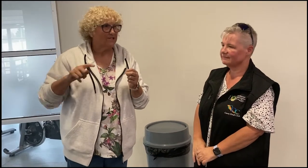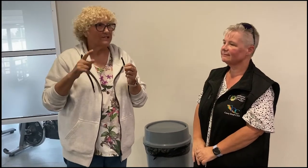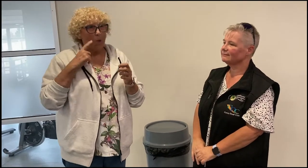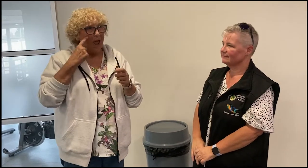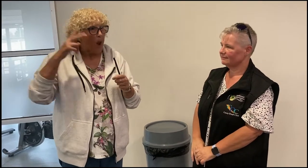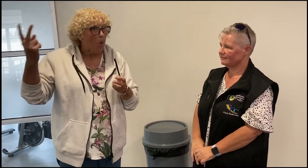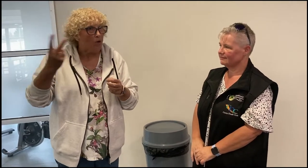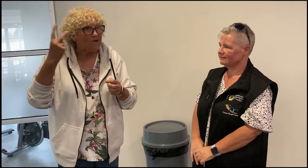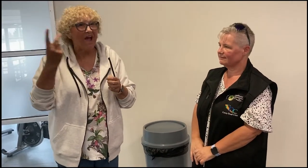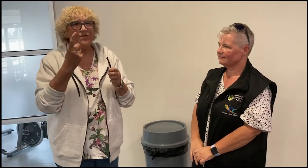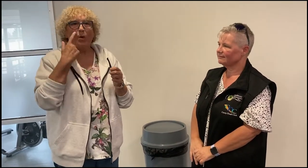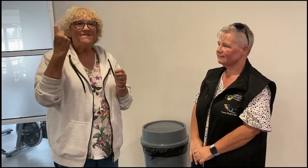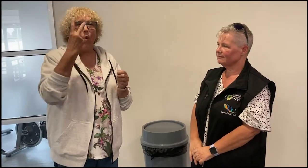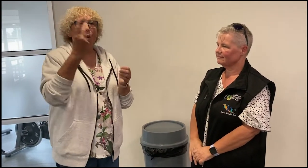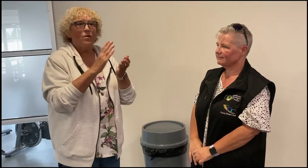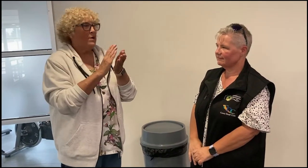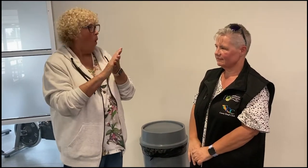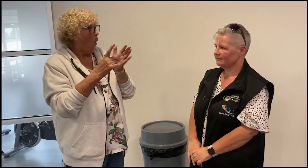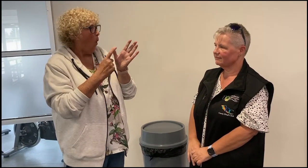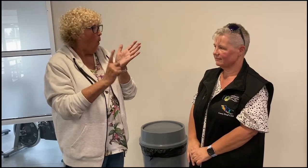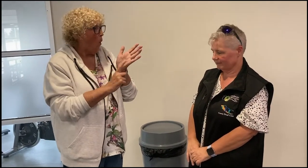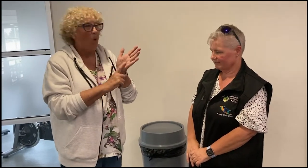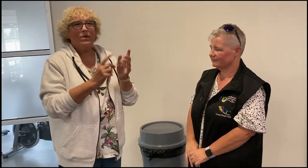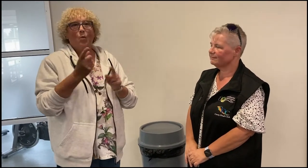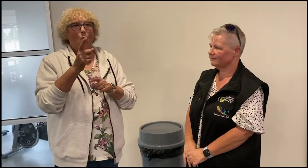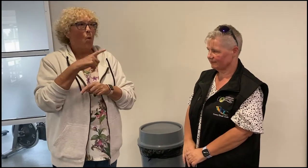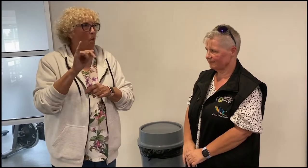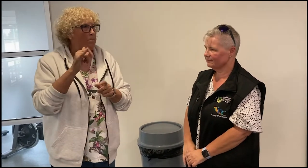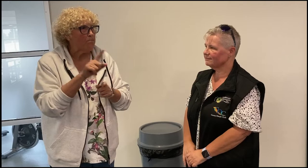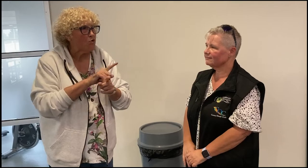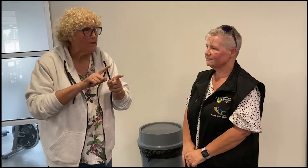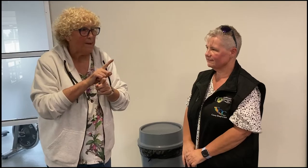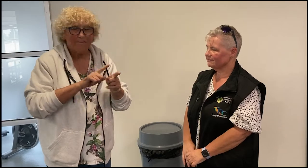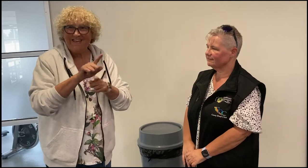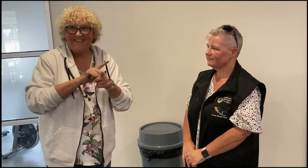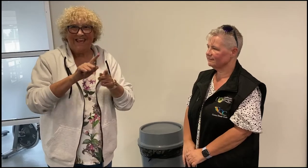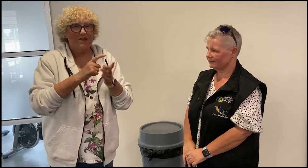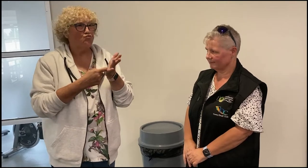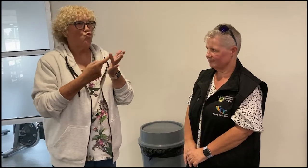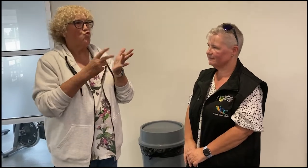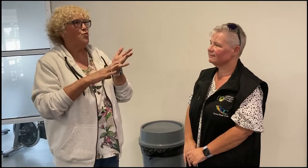We saw they have a hall, meeting rooms,